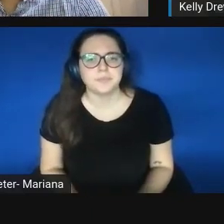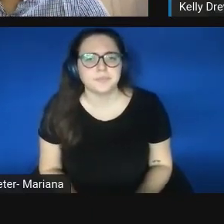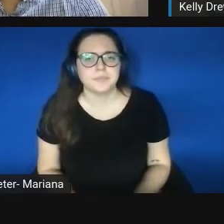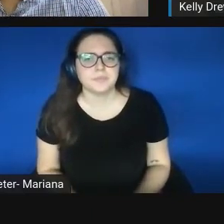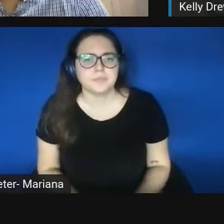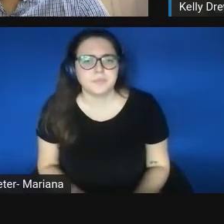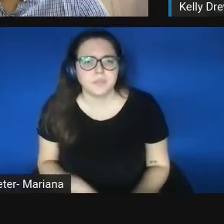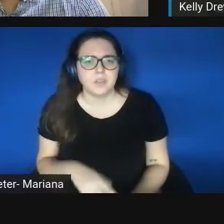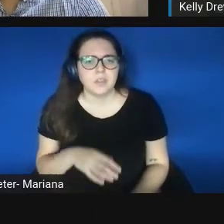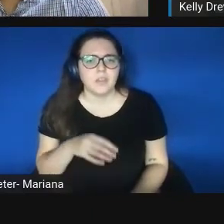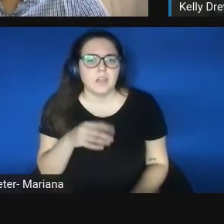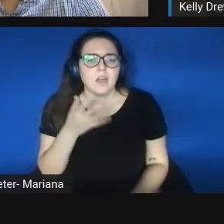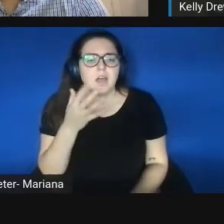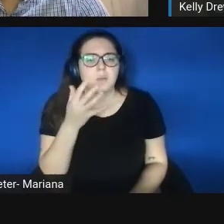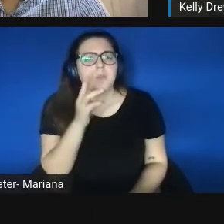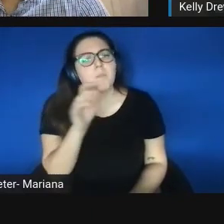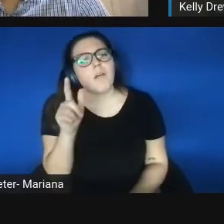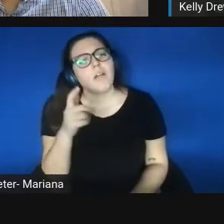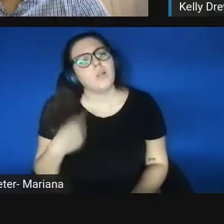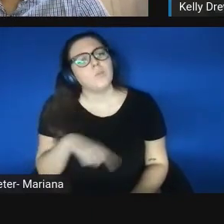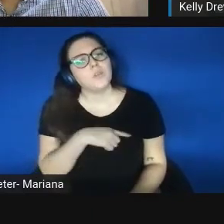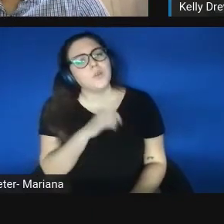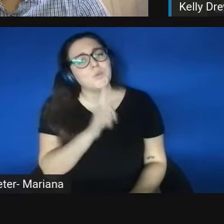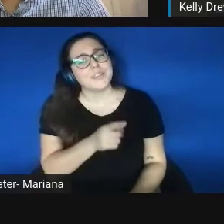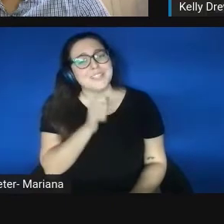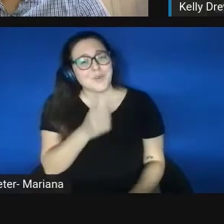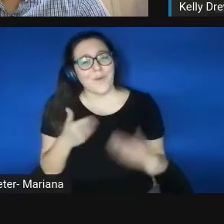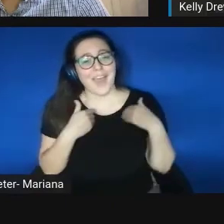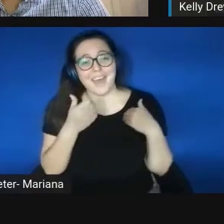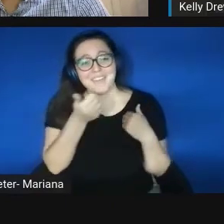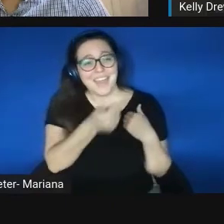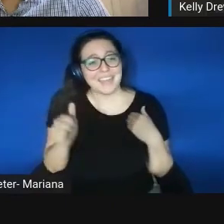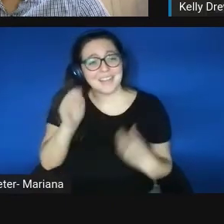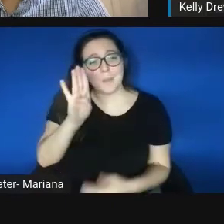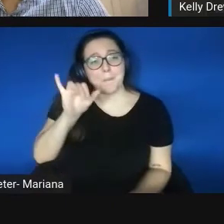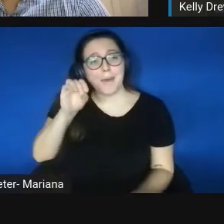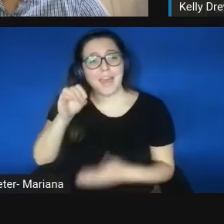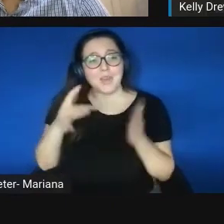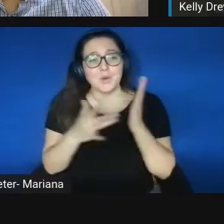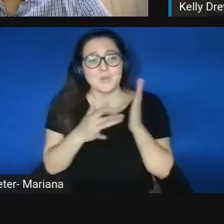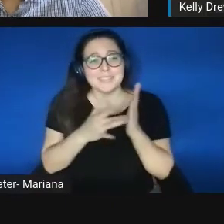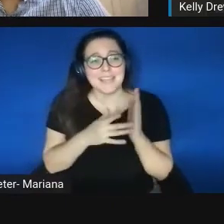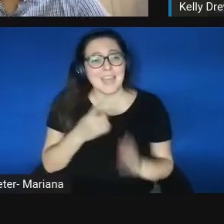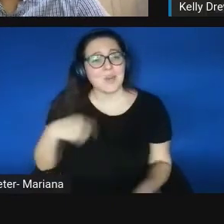Kelly Drew: We really have no biotech. We have no incubators. We have a dry incubator